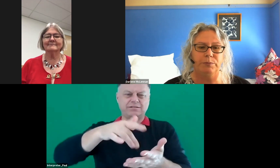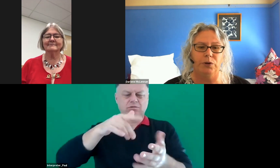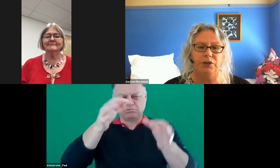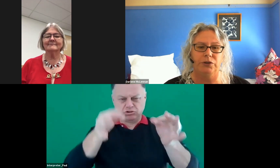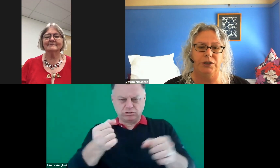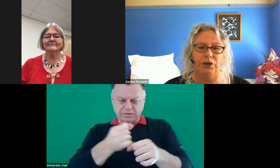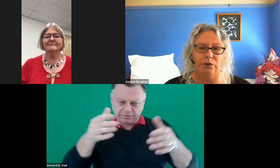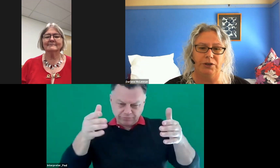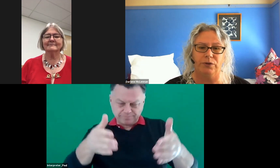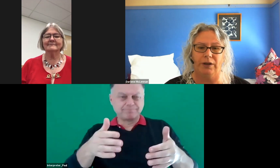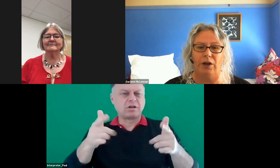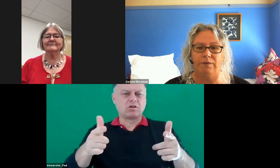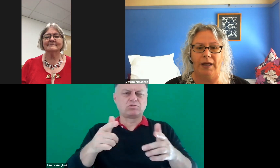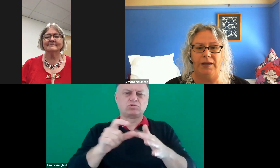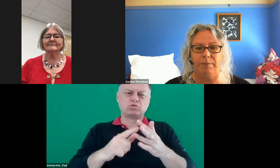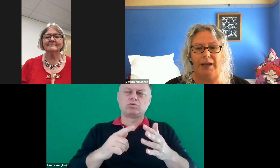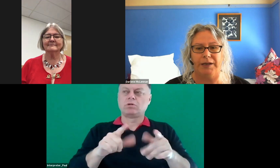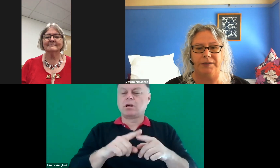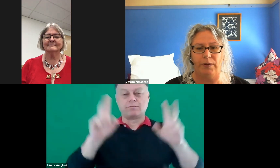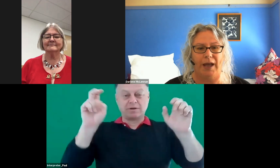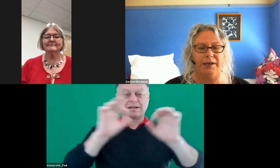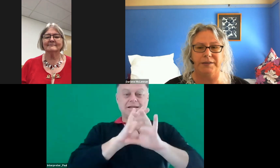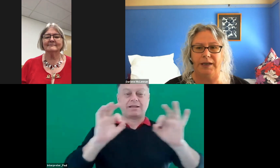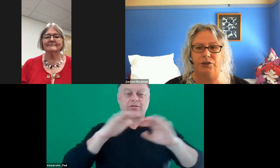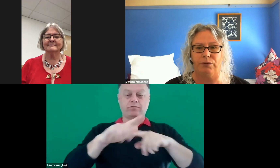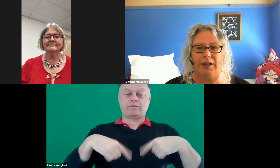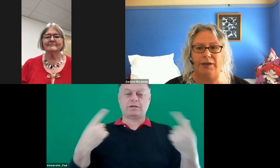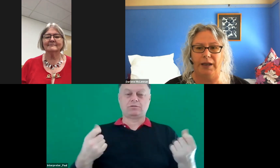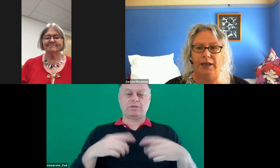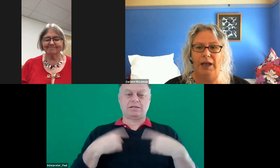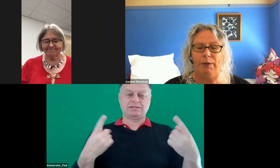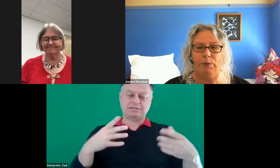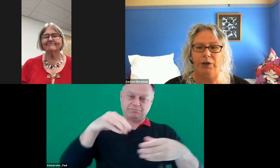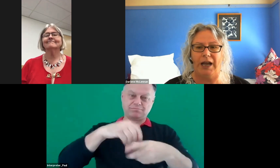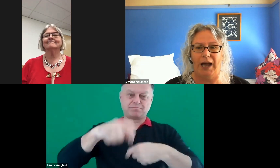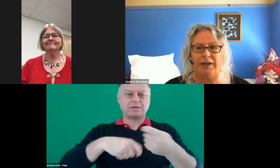more to do to turn the rhetoric of nothing about us without us into reality and we worked hard at